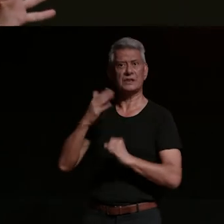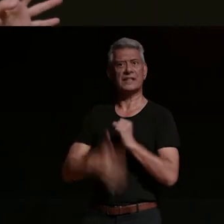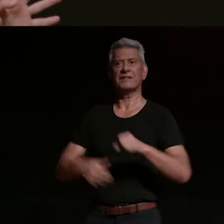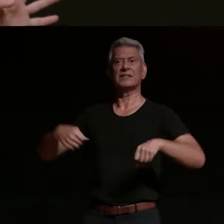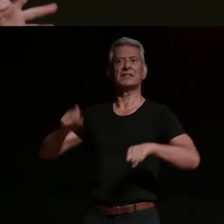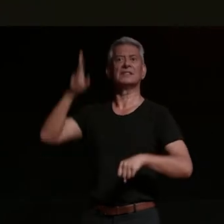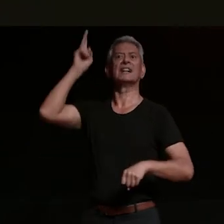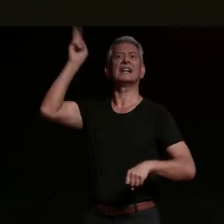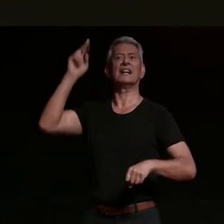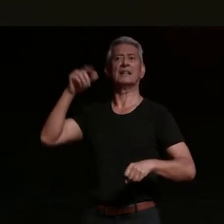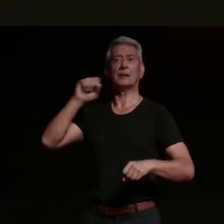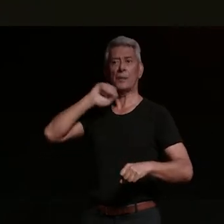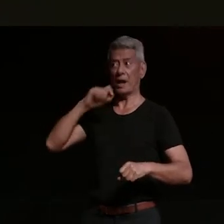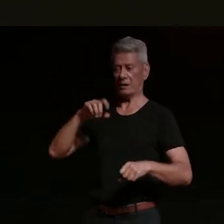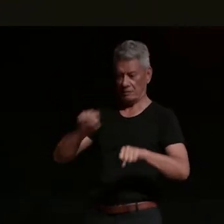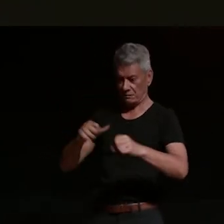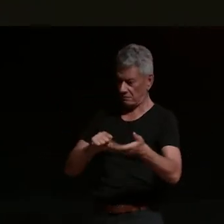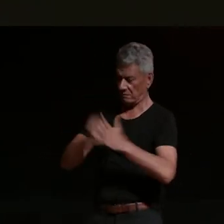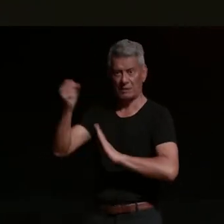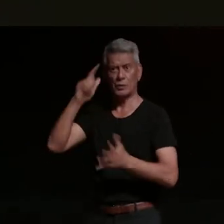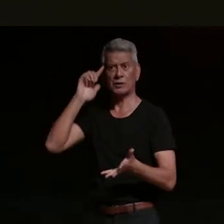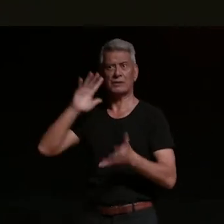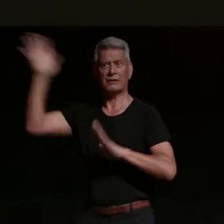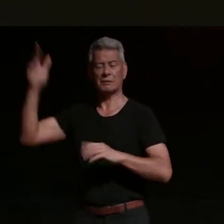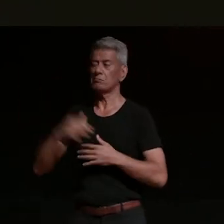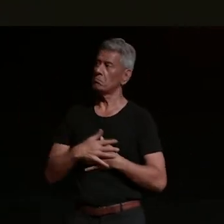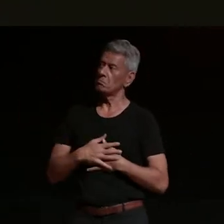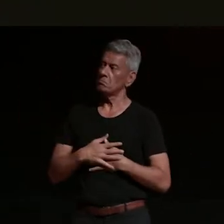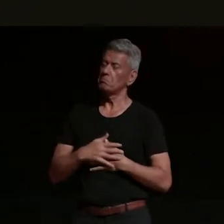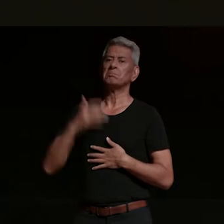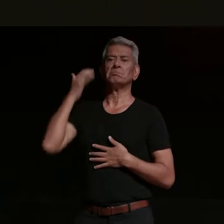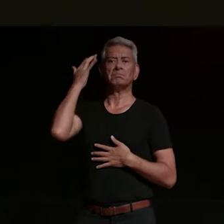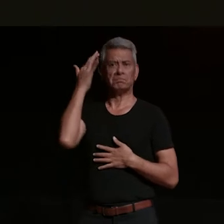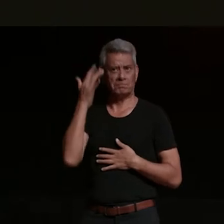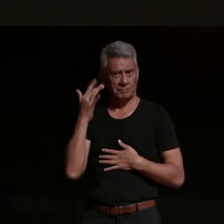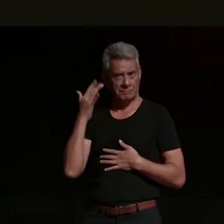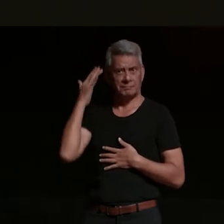freak you out and i was like [ __ ] that's so true thought about that for a little bit and i remember